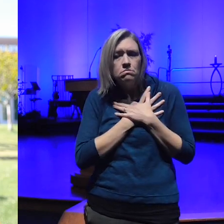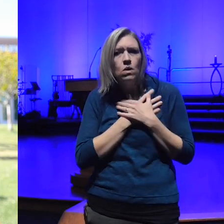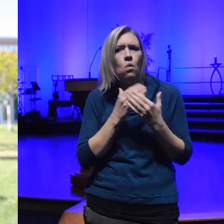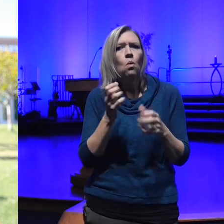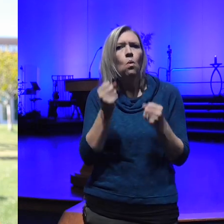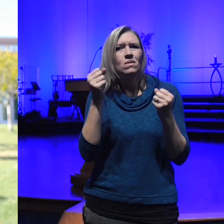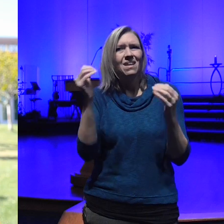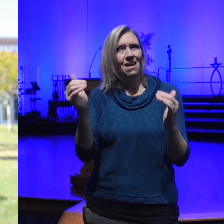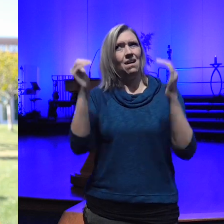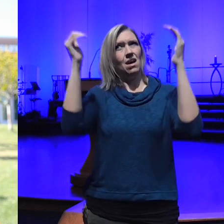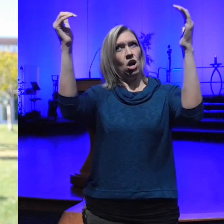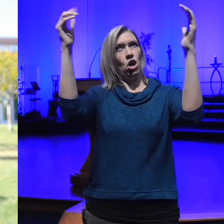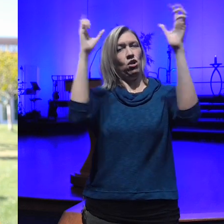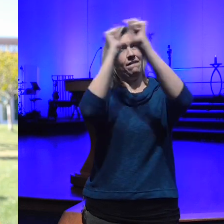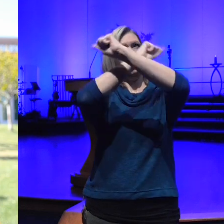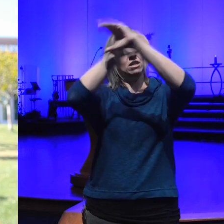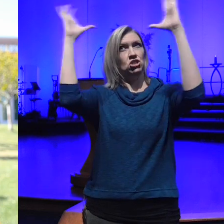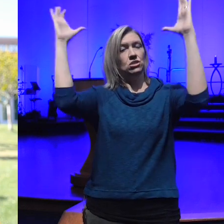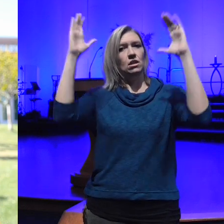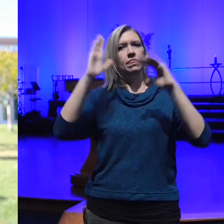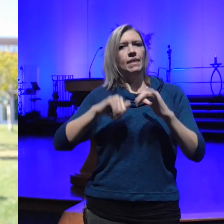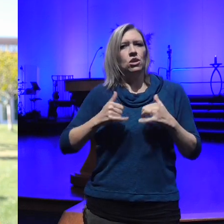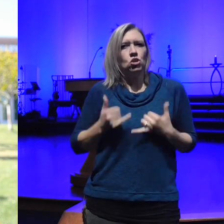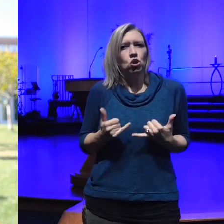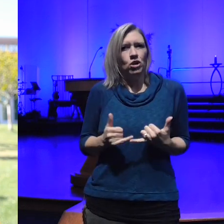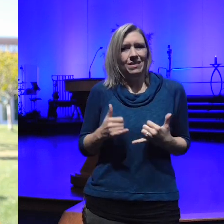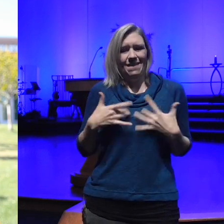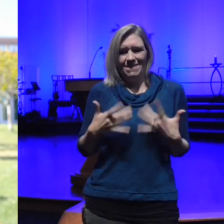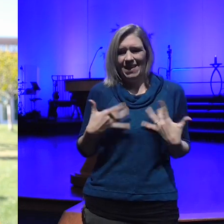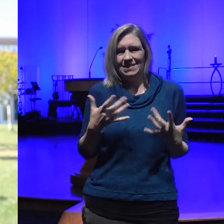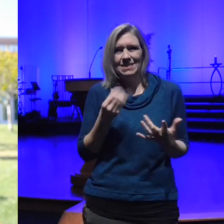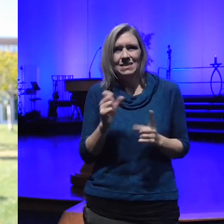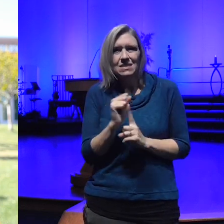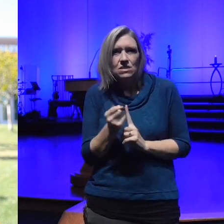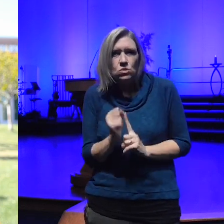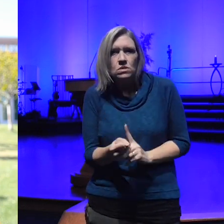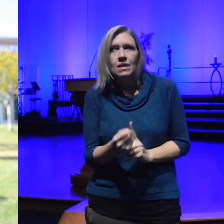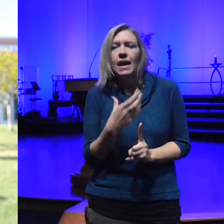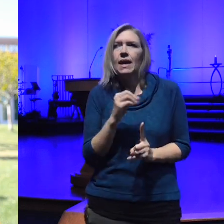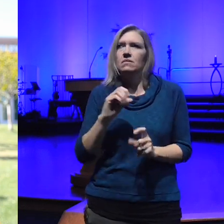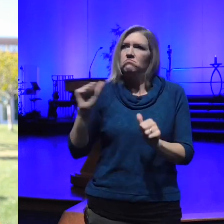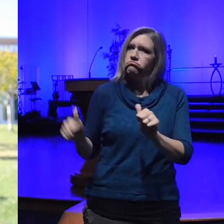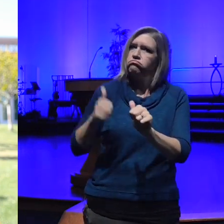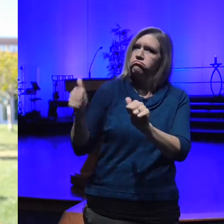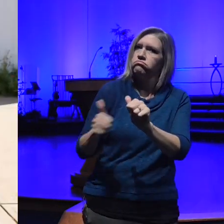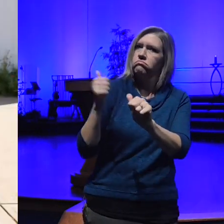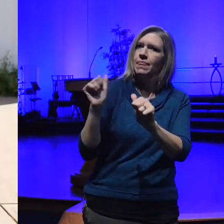than current events and circumstances and working toward that Vision with compassion and Goodwill